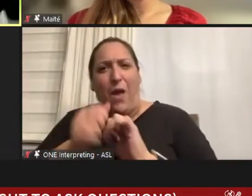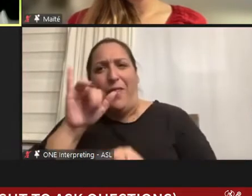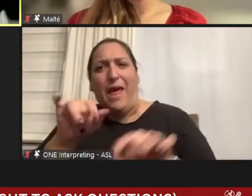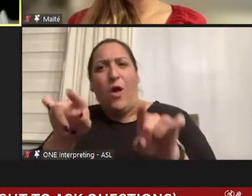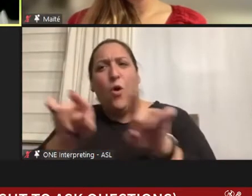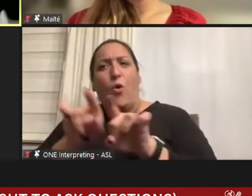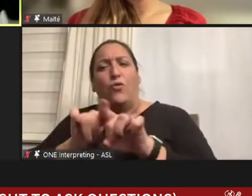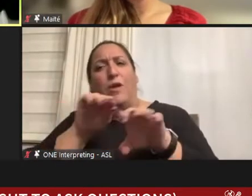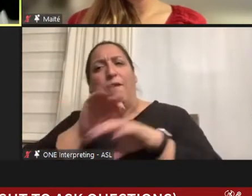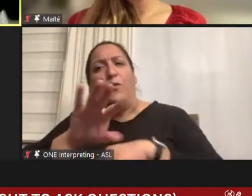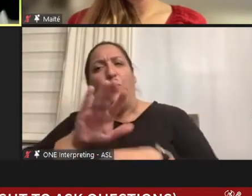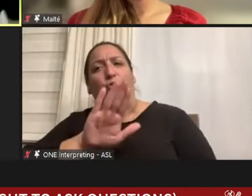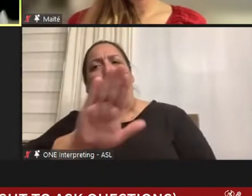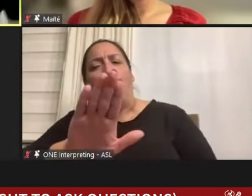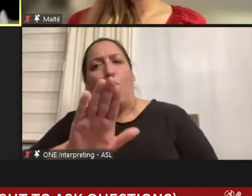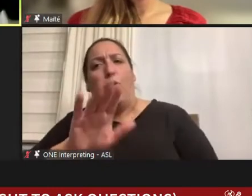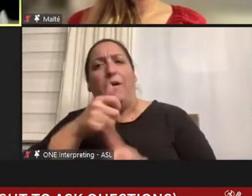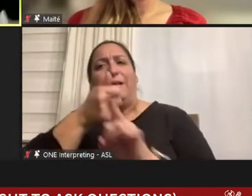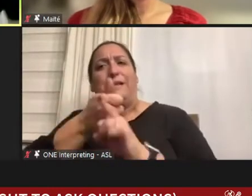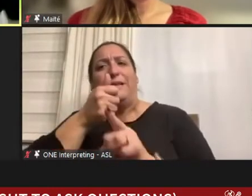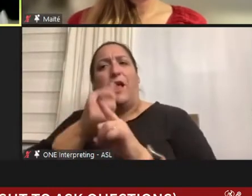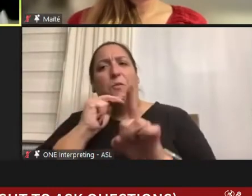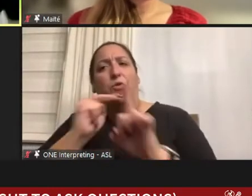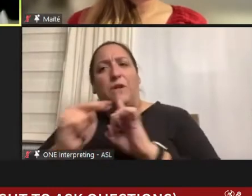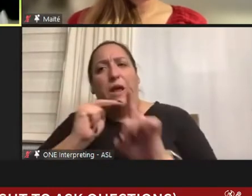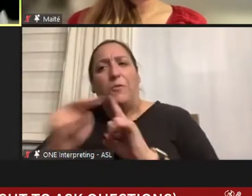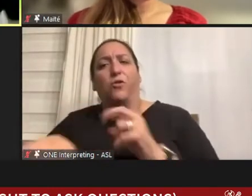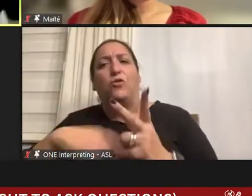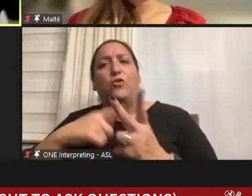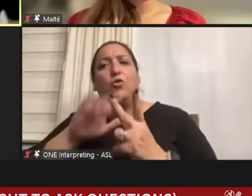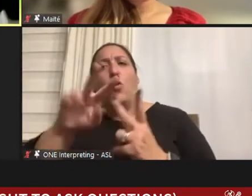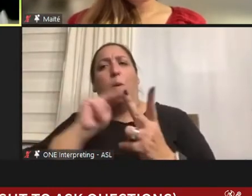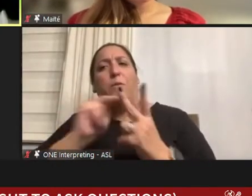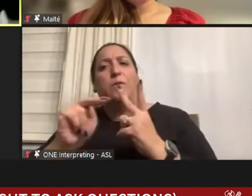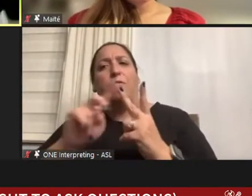your self perception as a Paralympian and as well as your perception of others with disabilities.